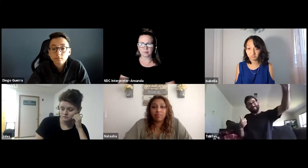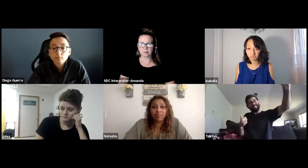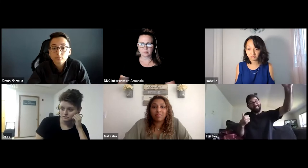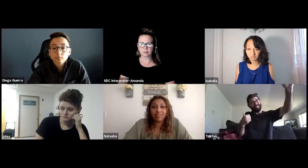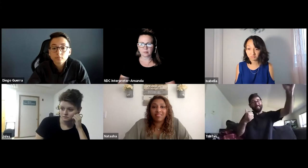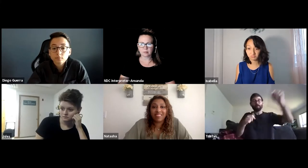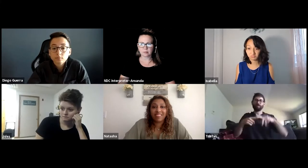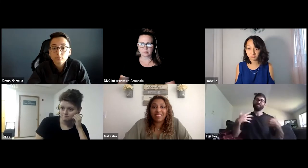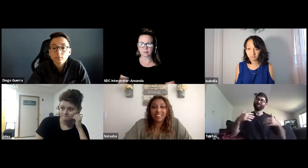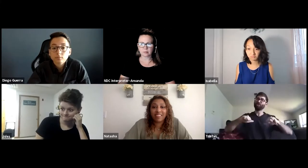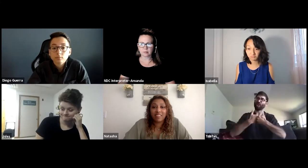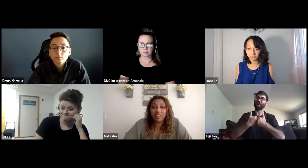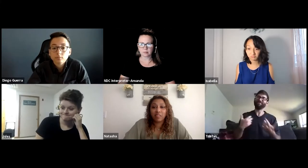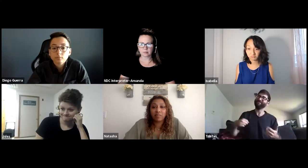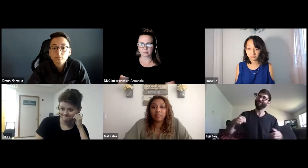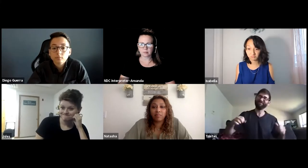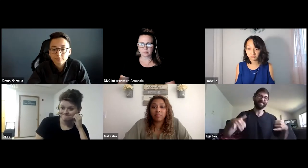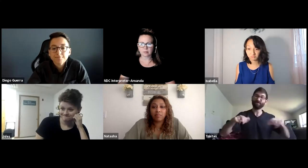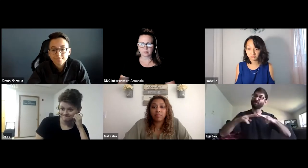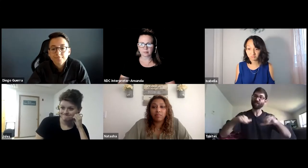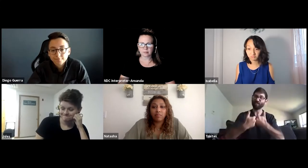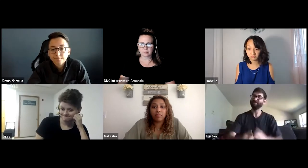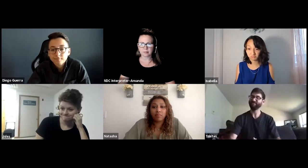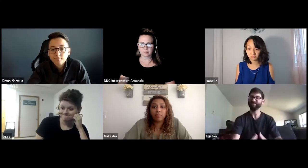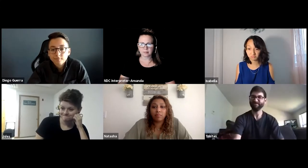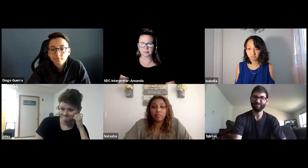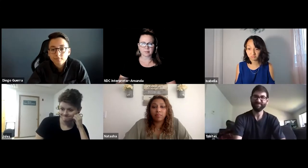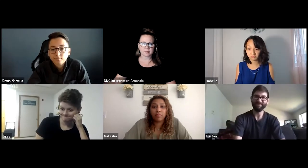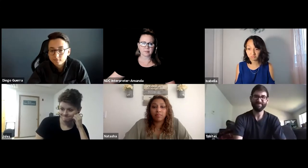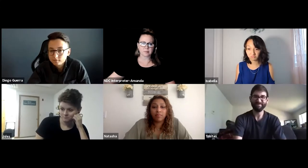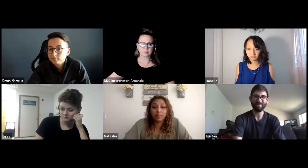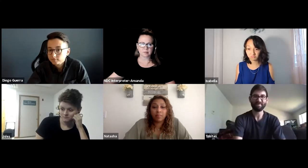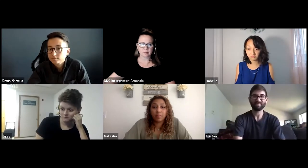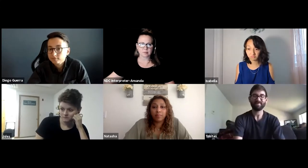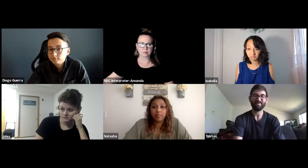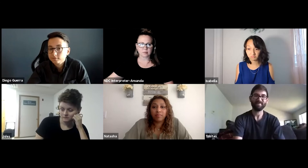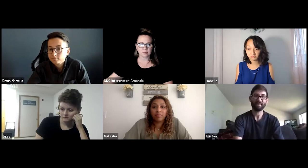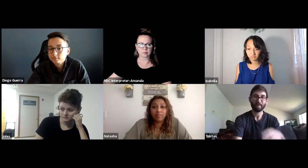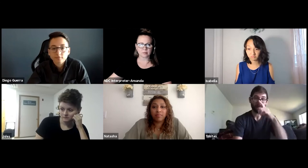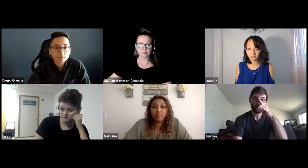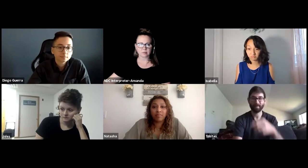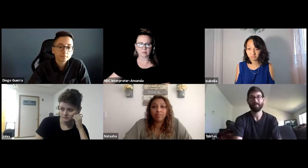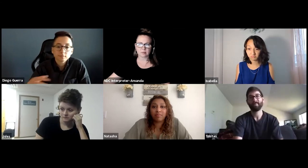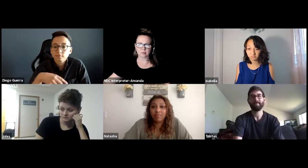access to the professor than I did, so I felt that I was left behind by a lot and it was very challenging for me to get caught up.